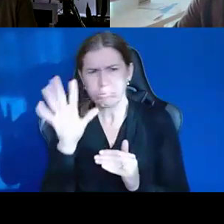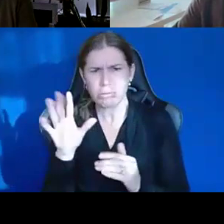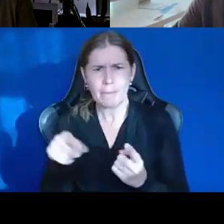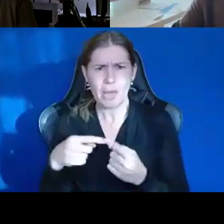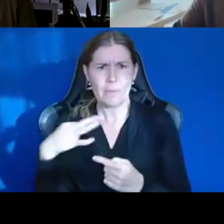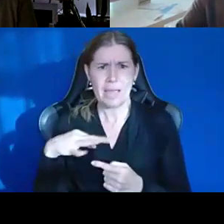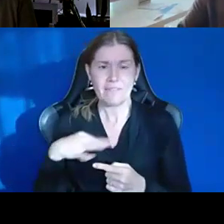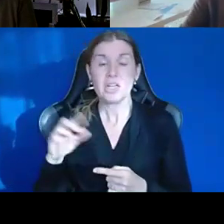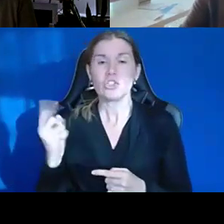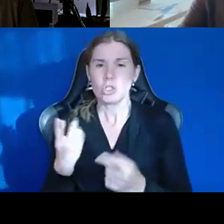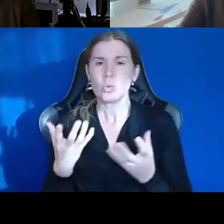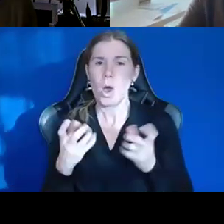want him to be able to keep his Medicaid.